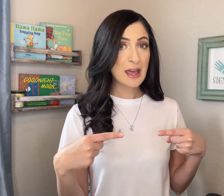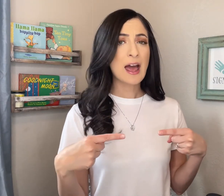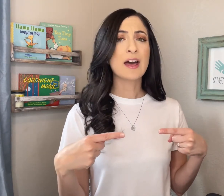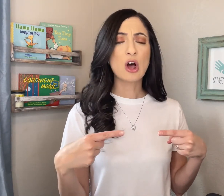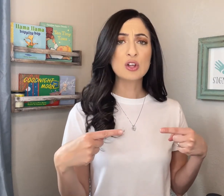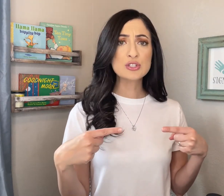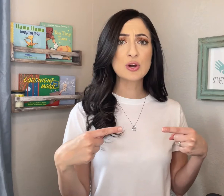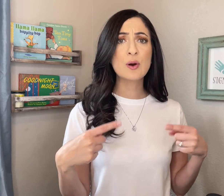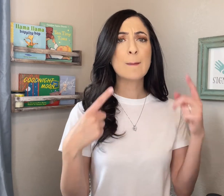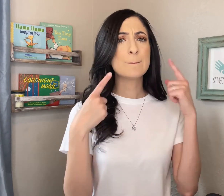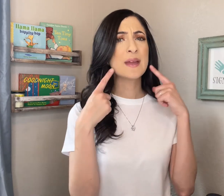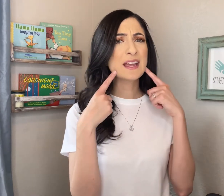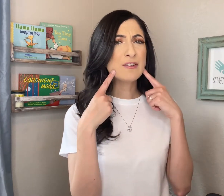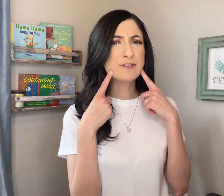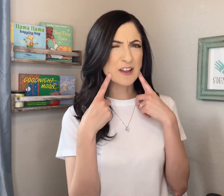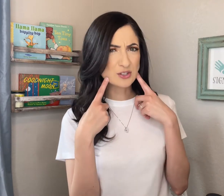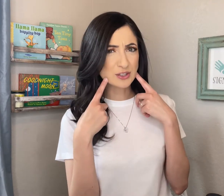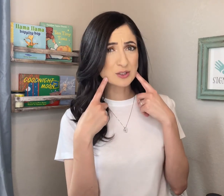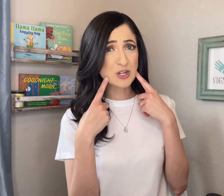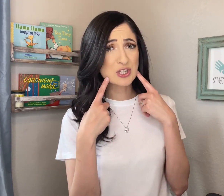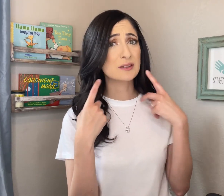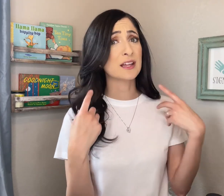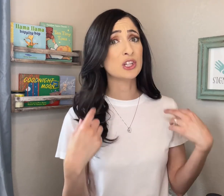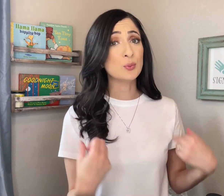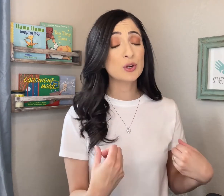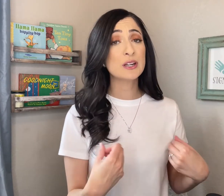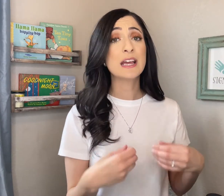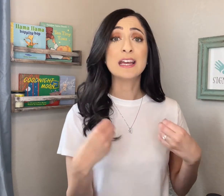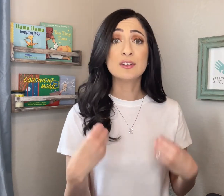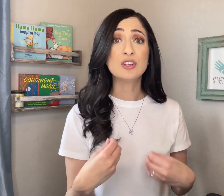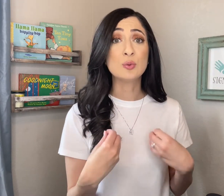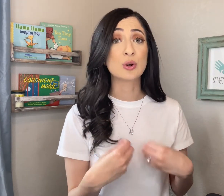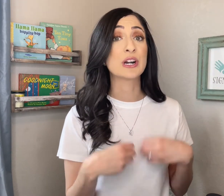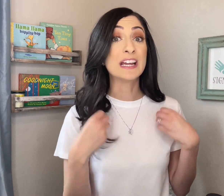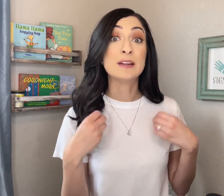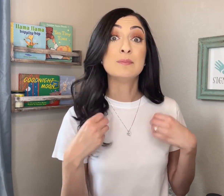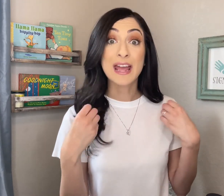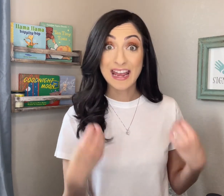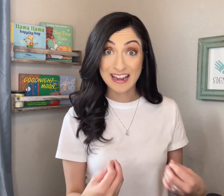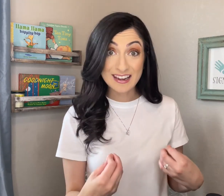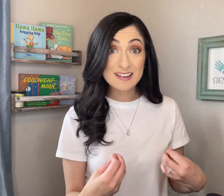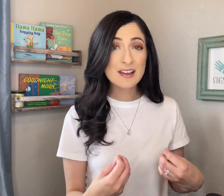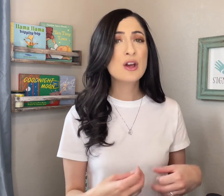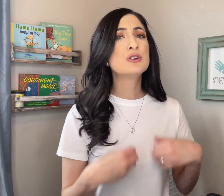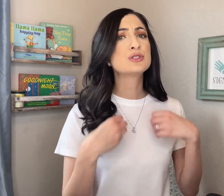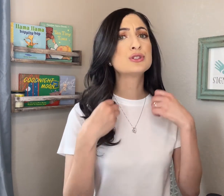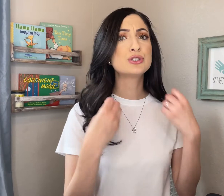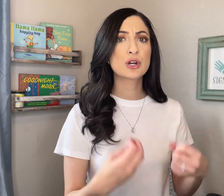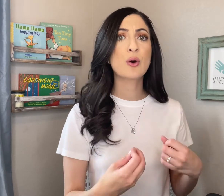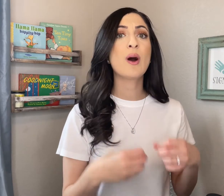And also make a facial expression like you would if you were in pain to show